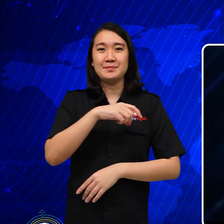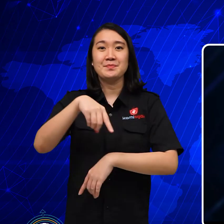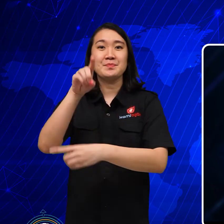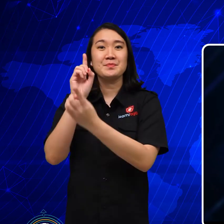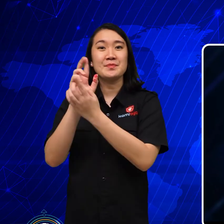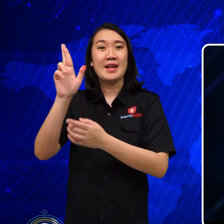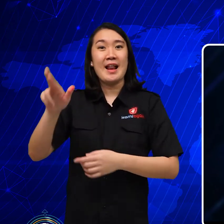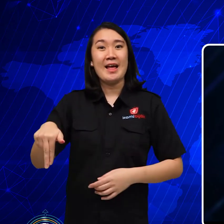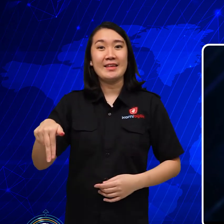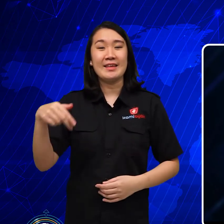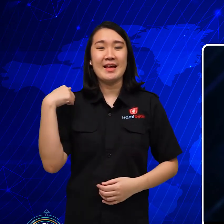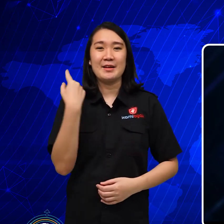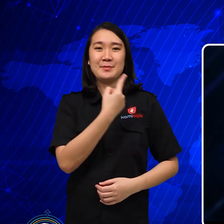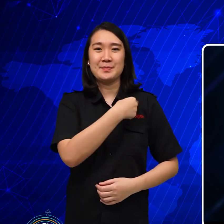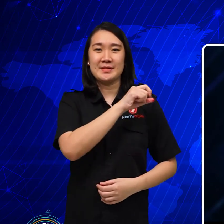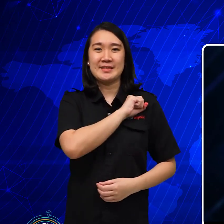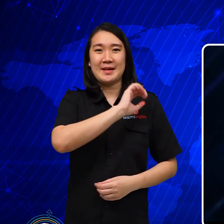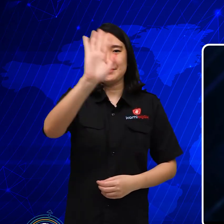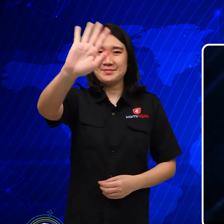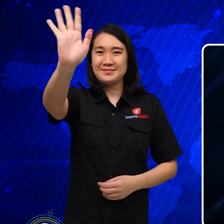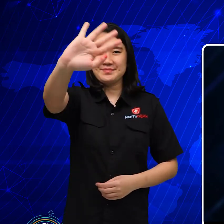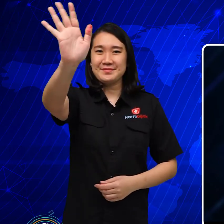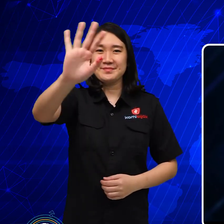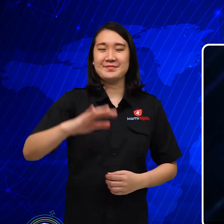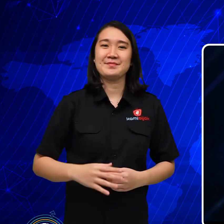See you again at KamiBijak.